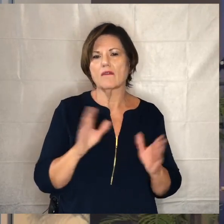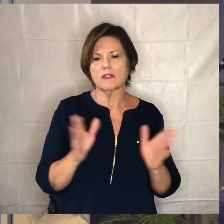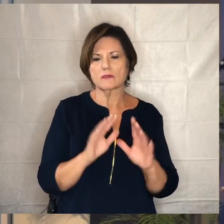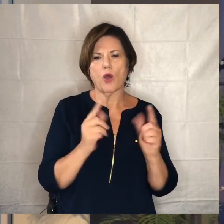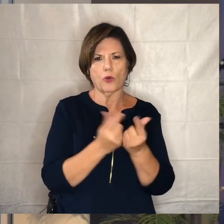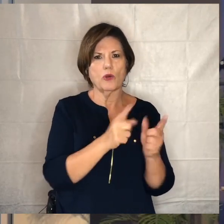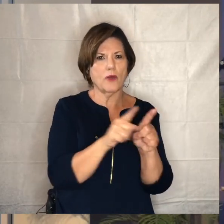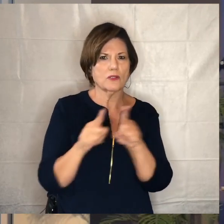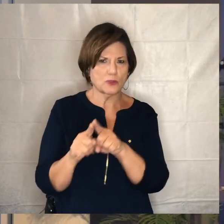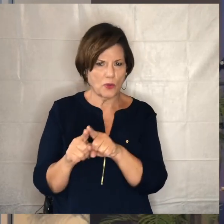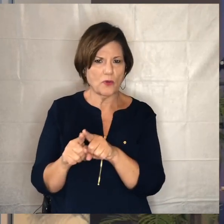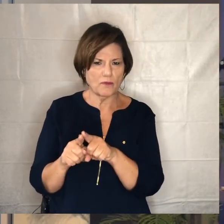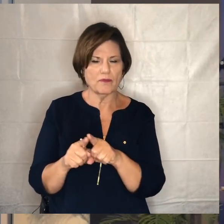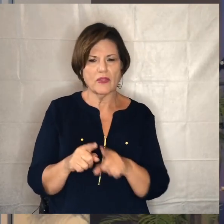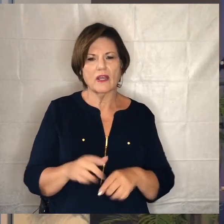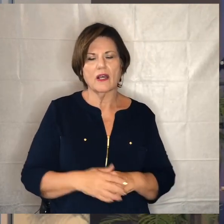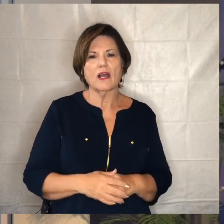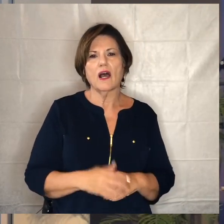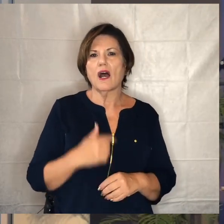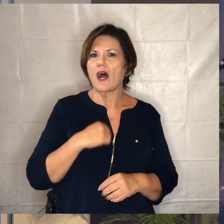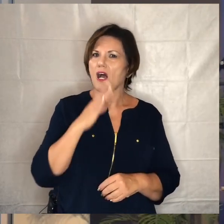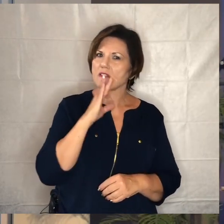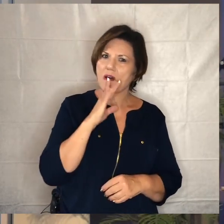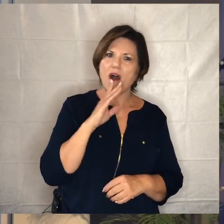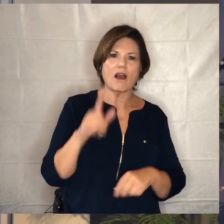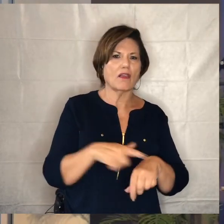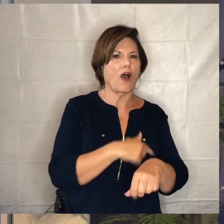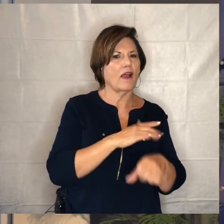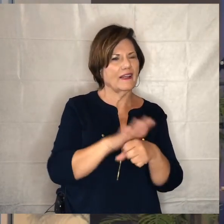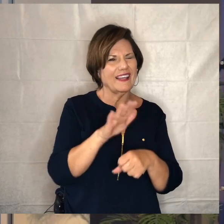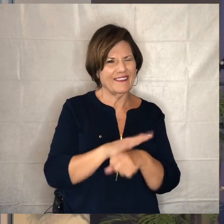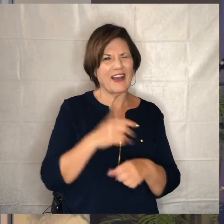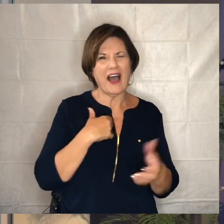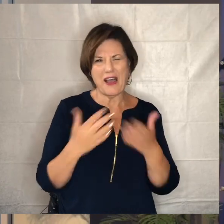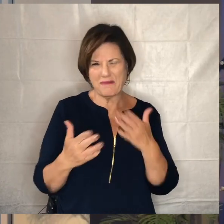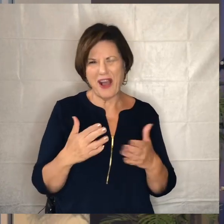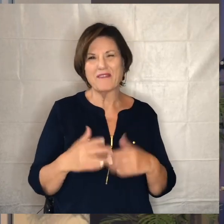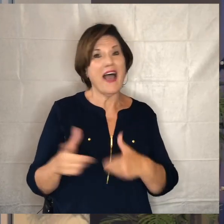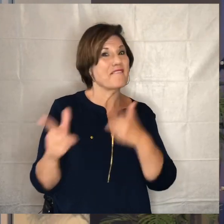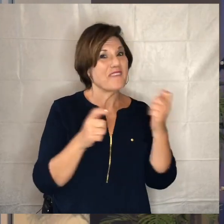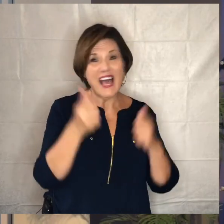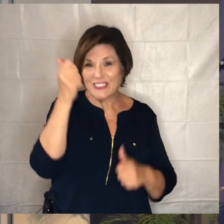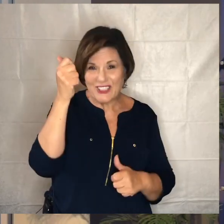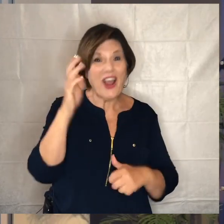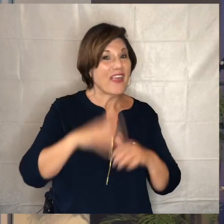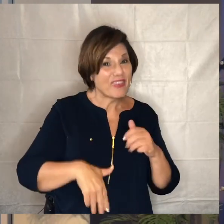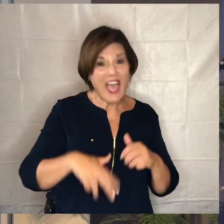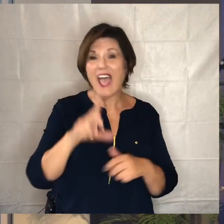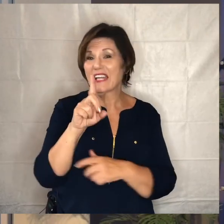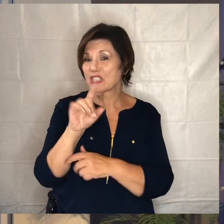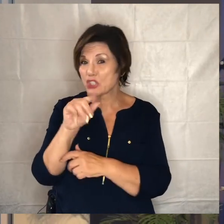particular session i've talked long enough and i've probably talked faster than donnie would have liked or